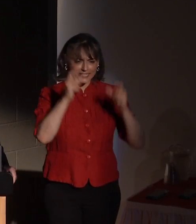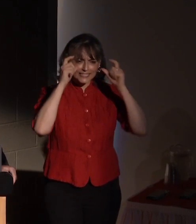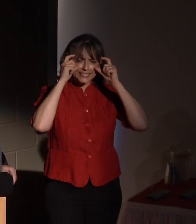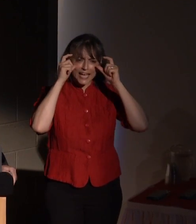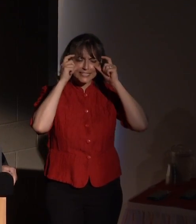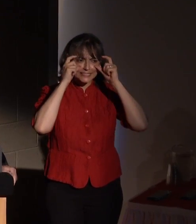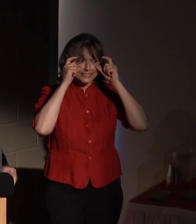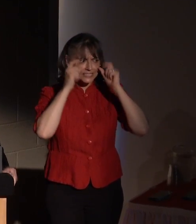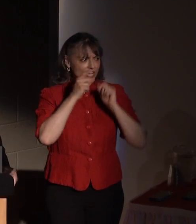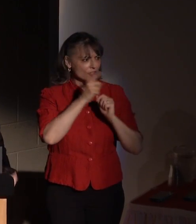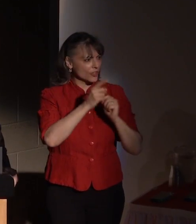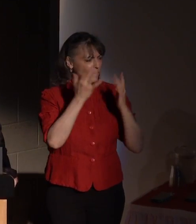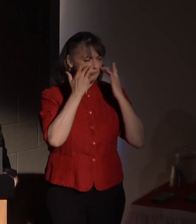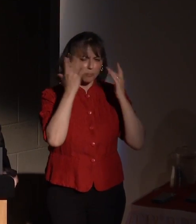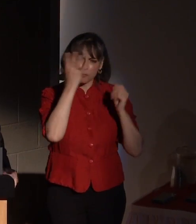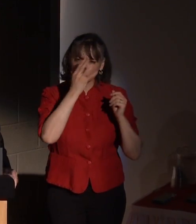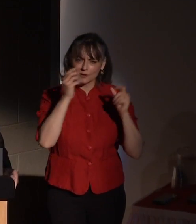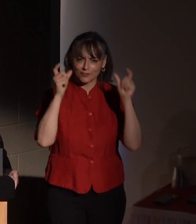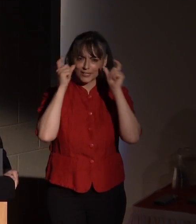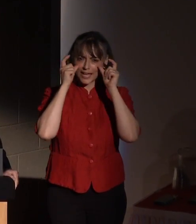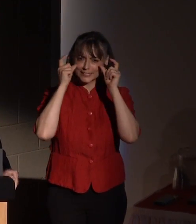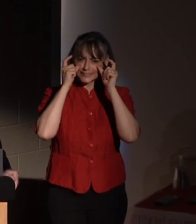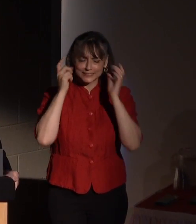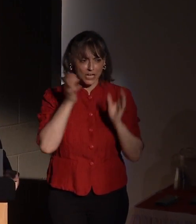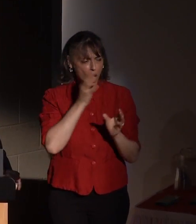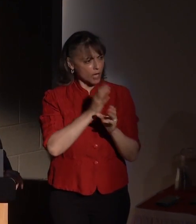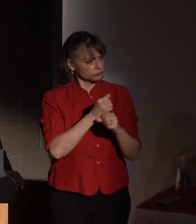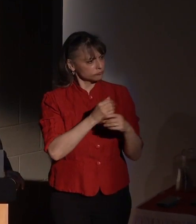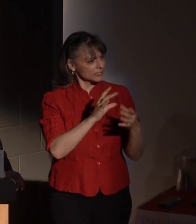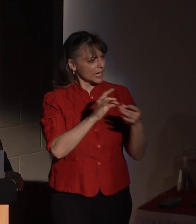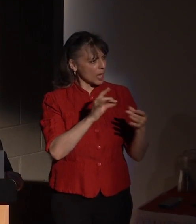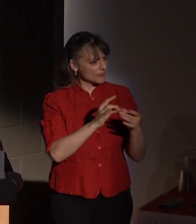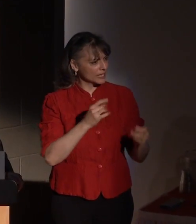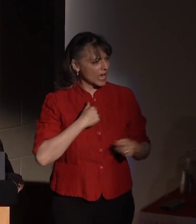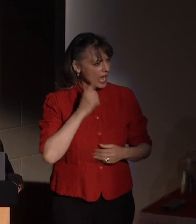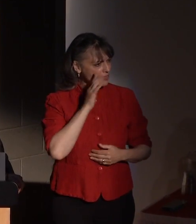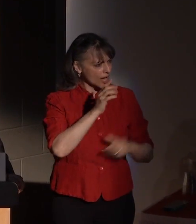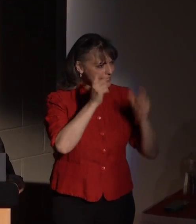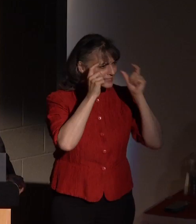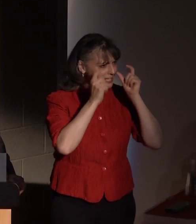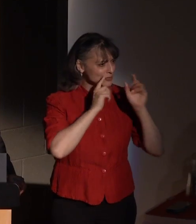because they're stunning, and I made a comment that I thought his eyeglasses were wonderful.